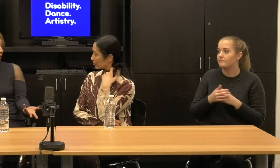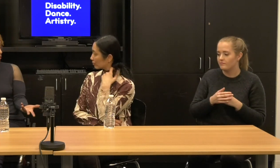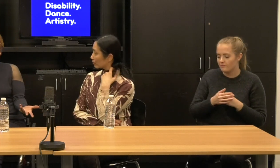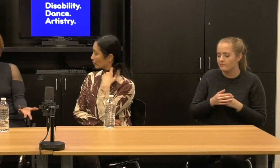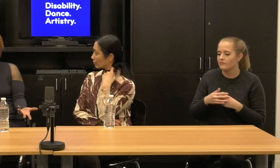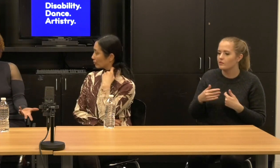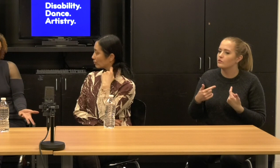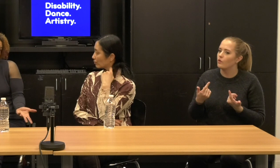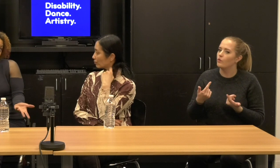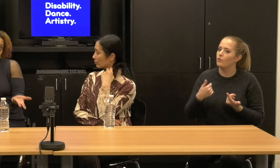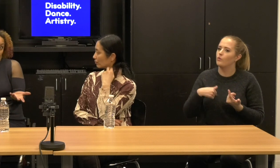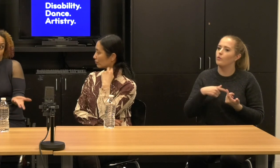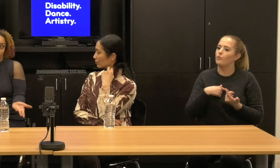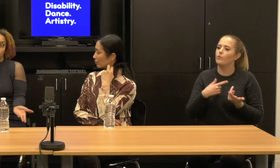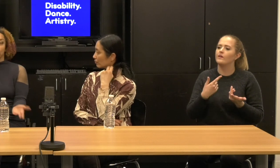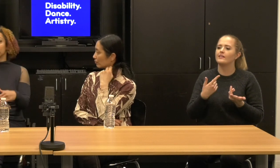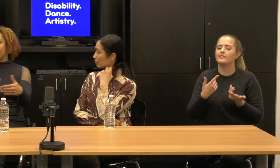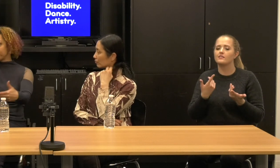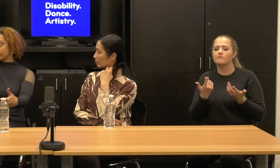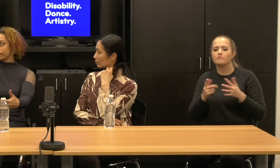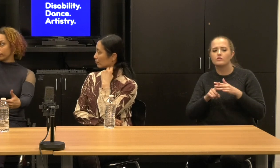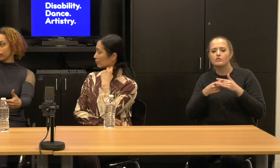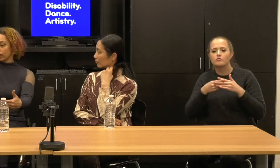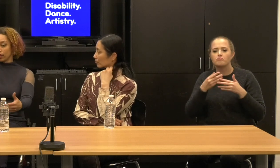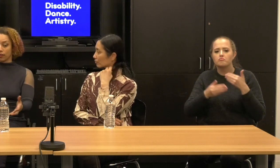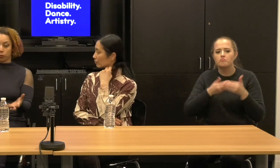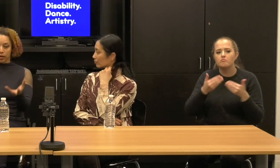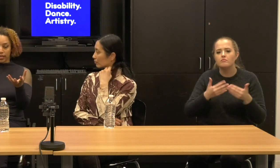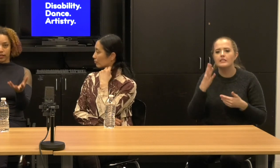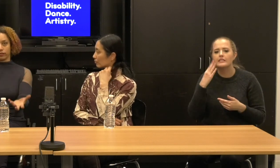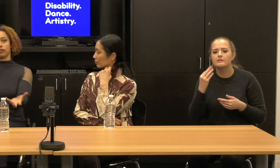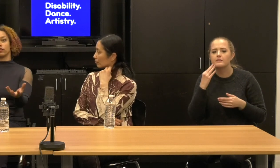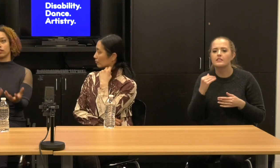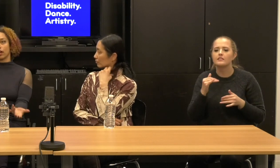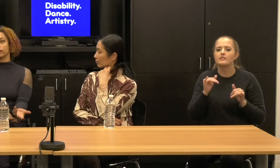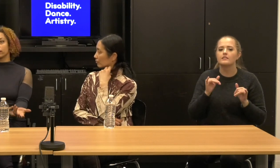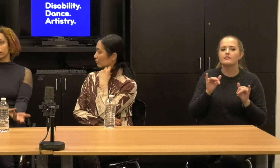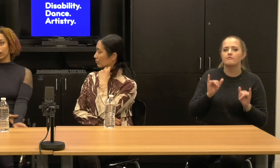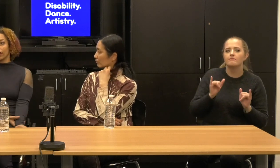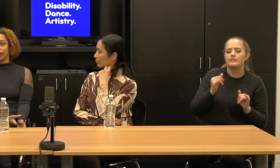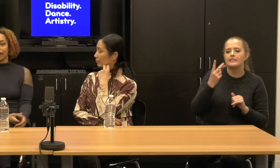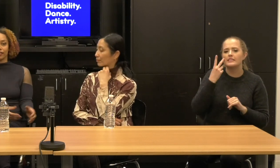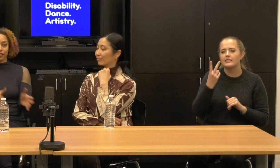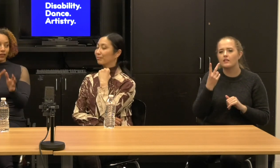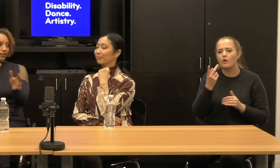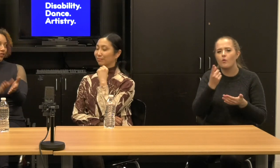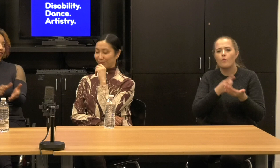the question differently and just being in that, what would happen if we listened to Dance.